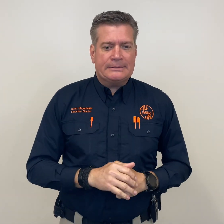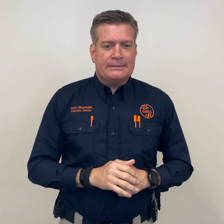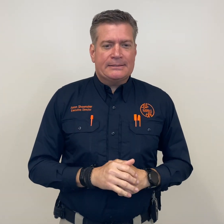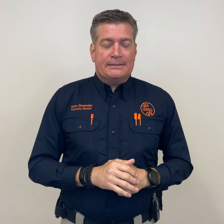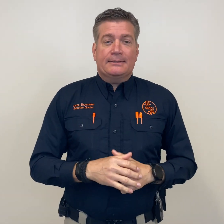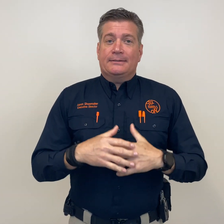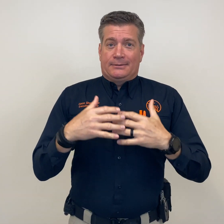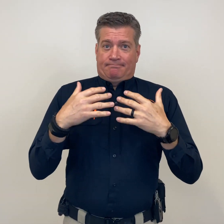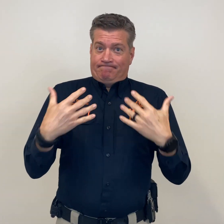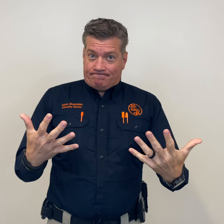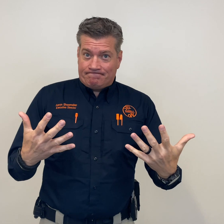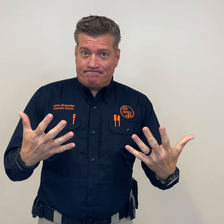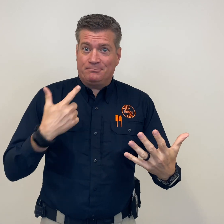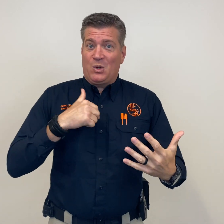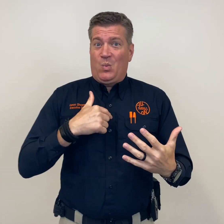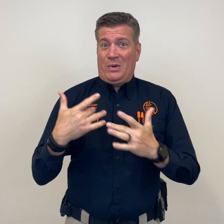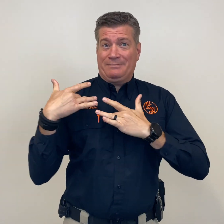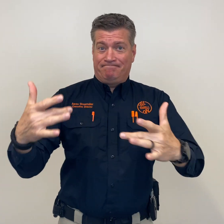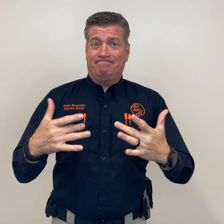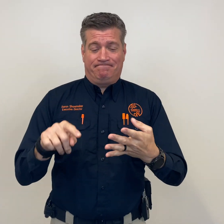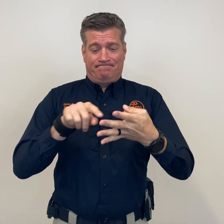subjects and topics.